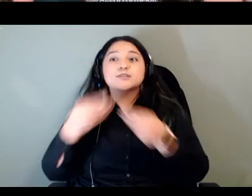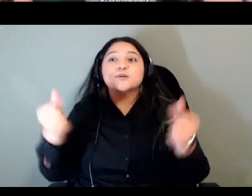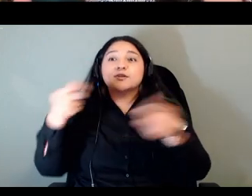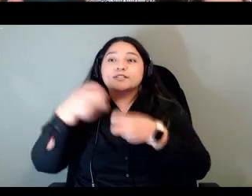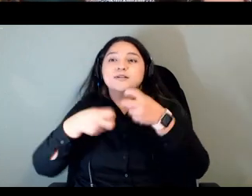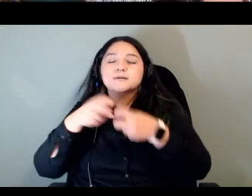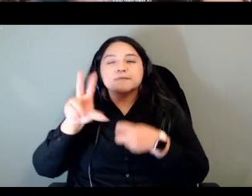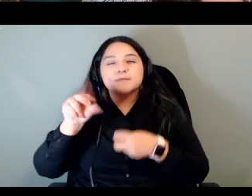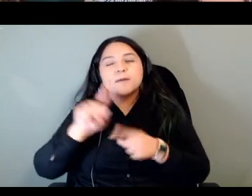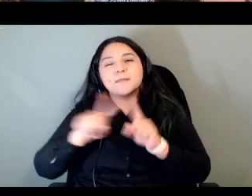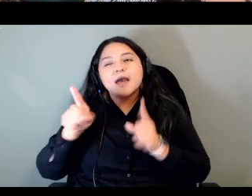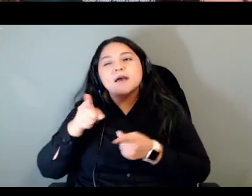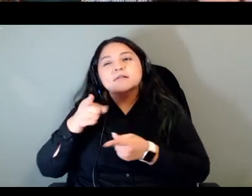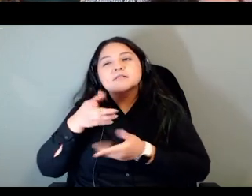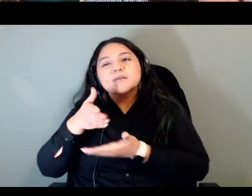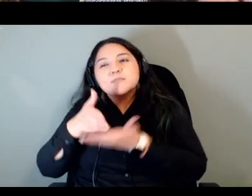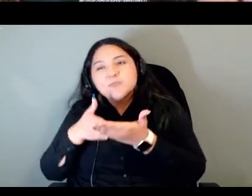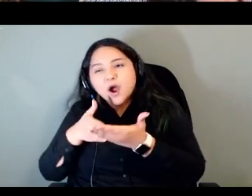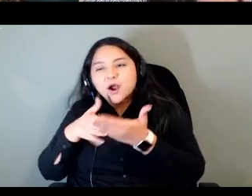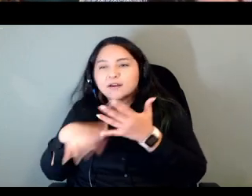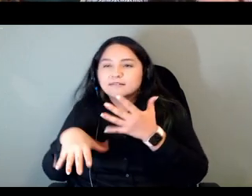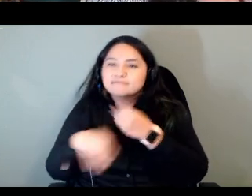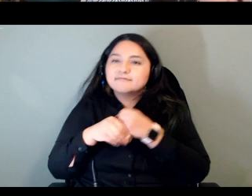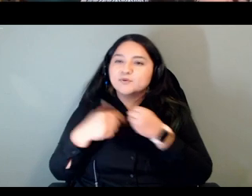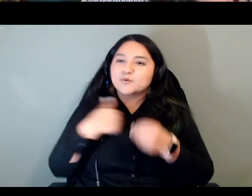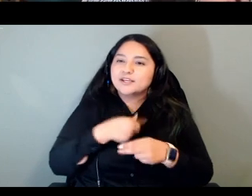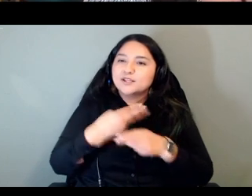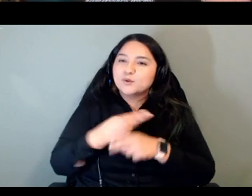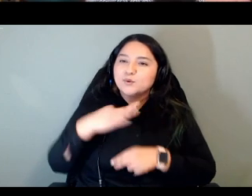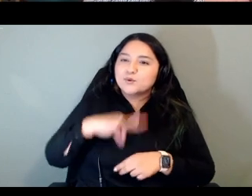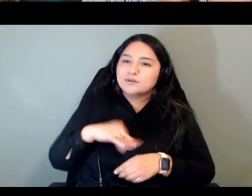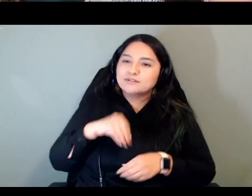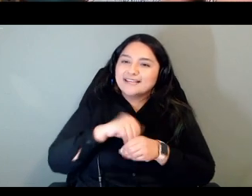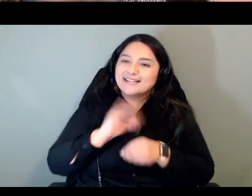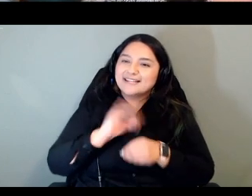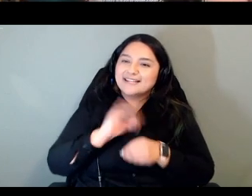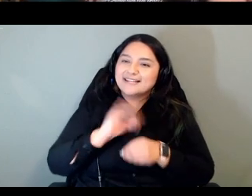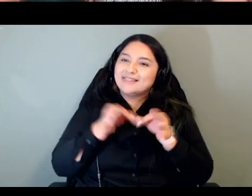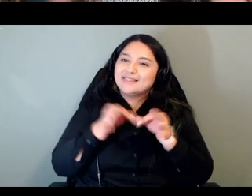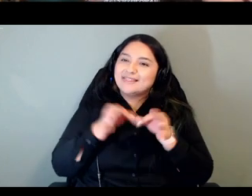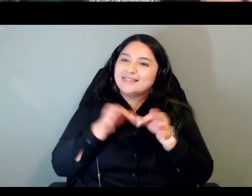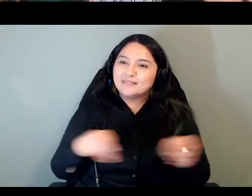bigger language plan that we have for our communities you know now and into the future